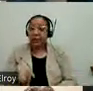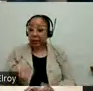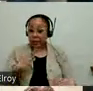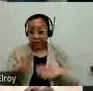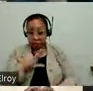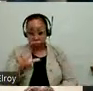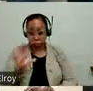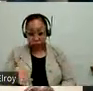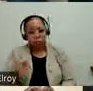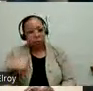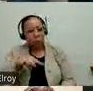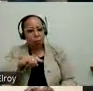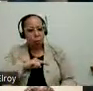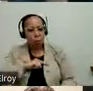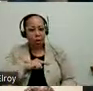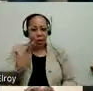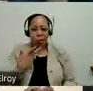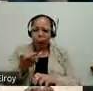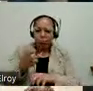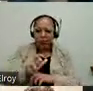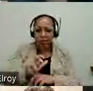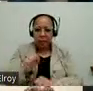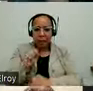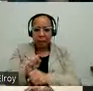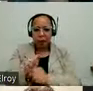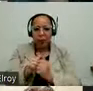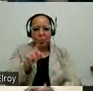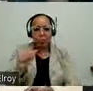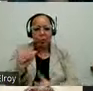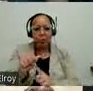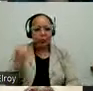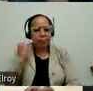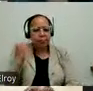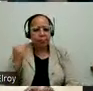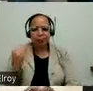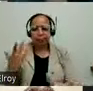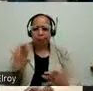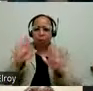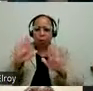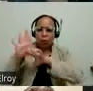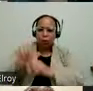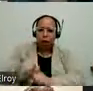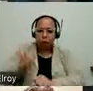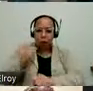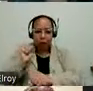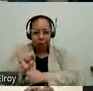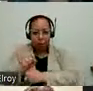Chicago, we want to advance employees with disabilities to create great practices for employees with disabilities. So in January of this